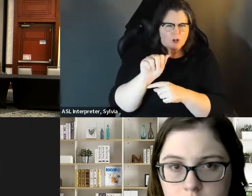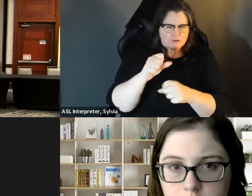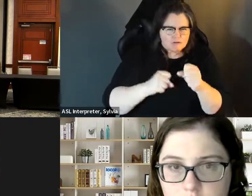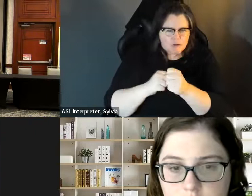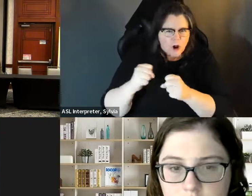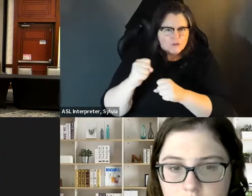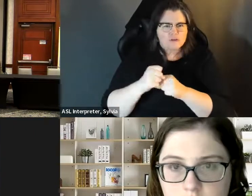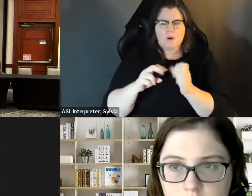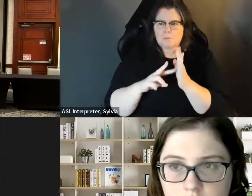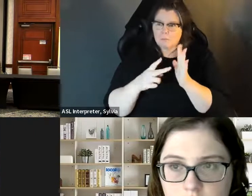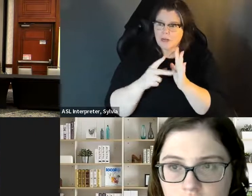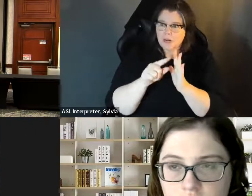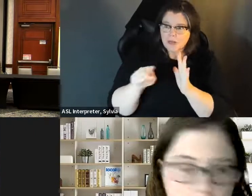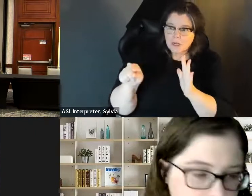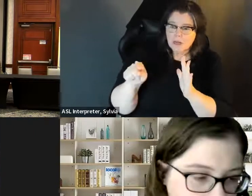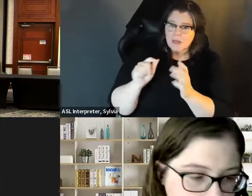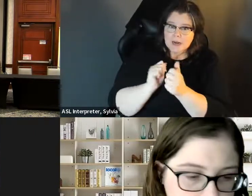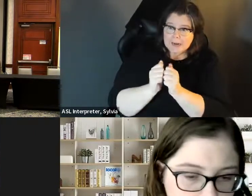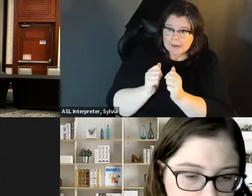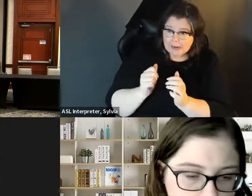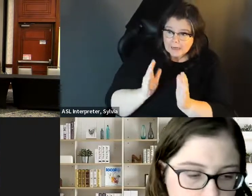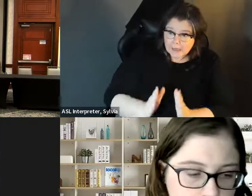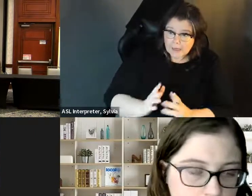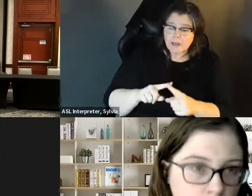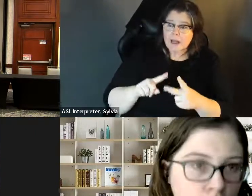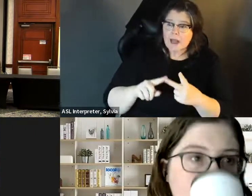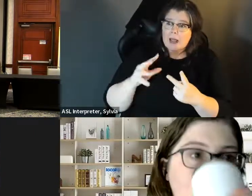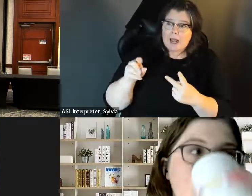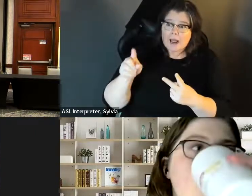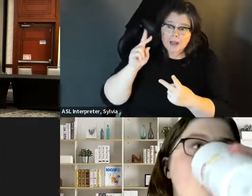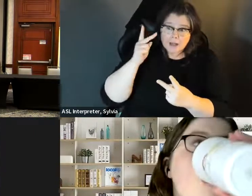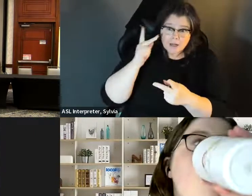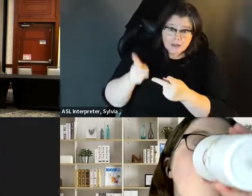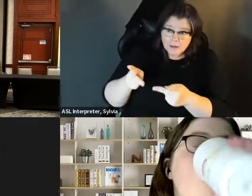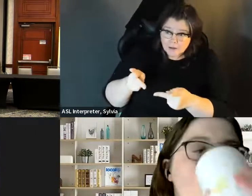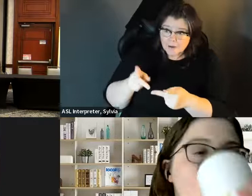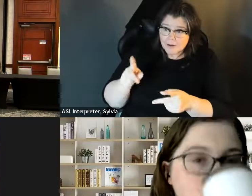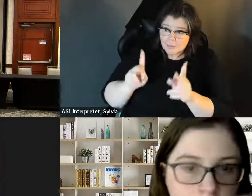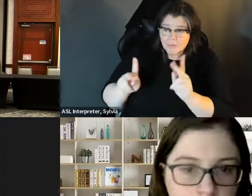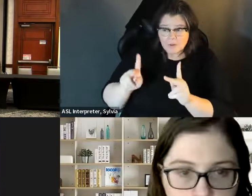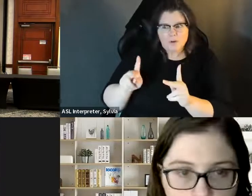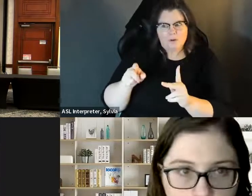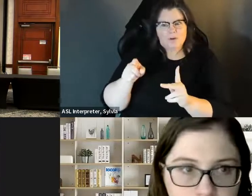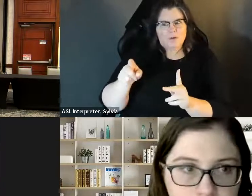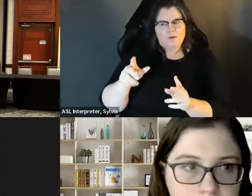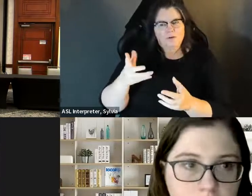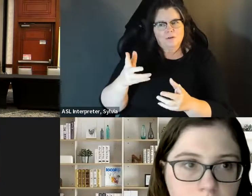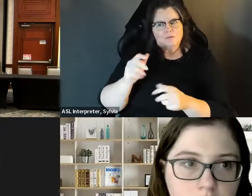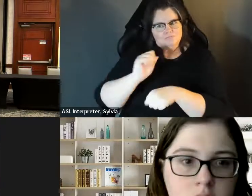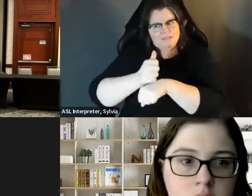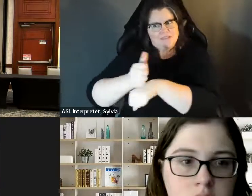running for representation, we 're running to make sure that we have infrastructure in place and part of that infrastructure is having candidates and elected